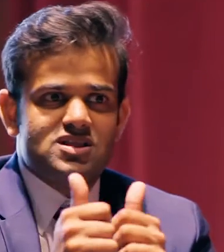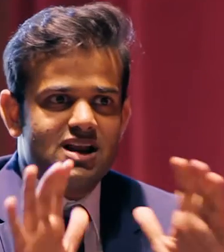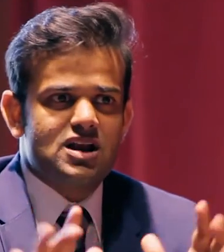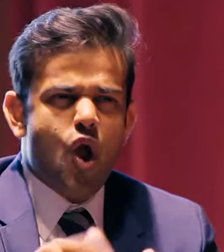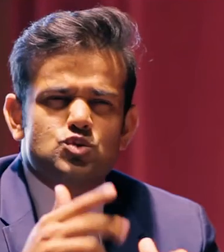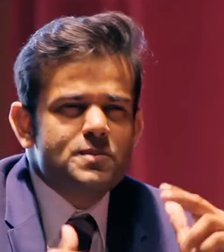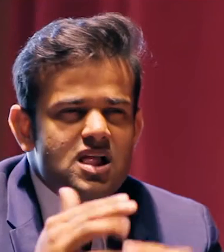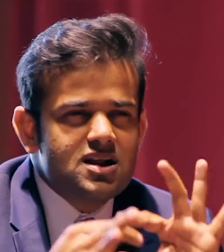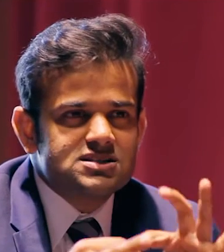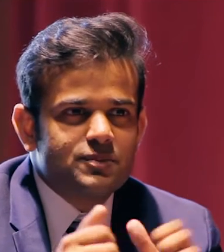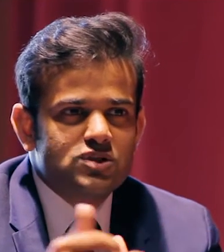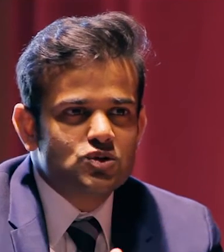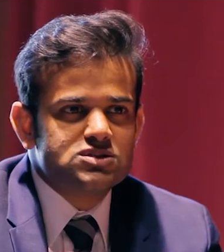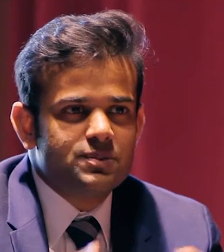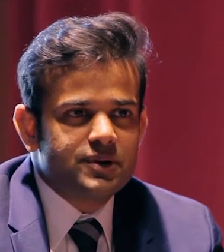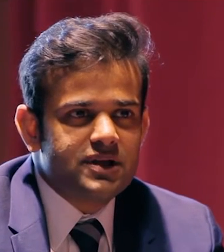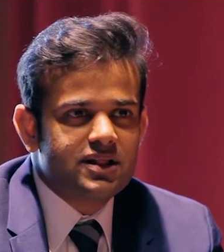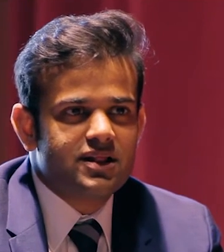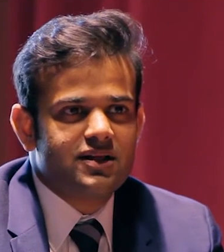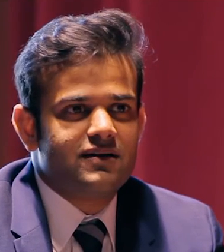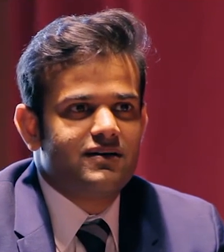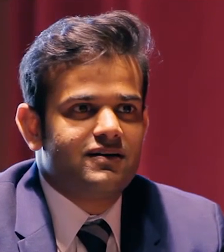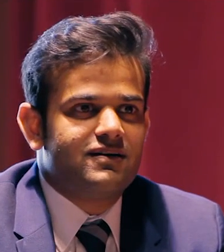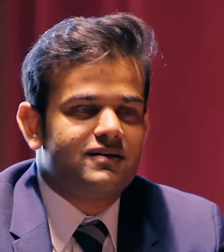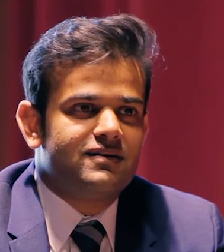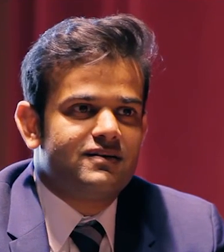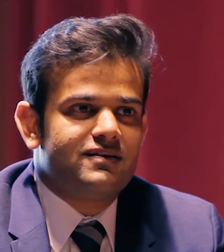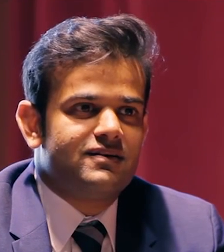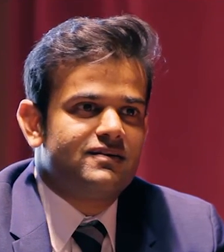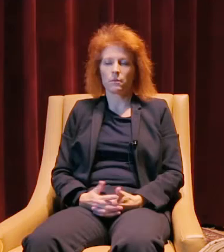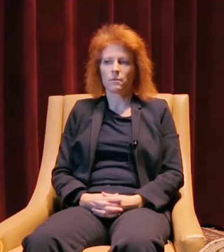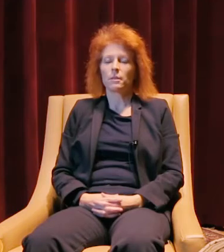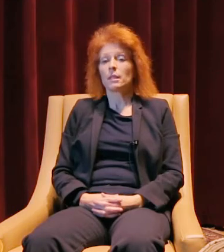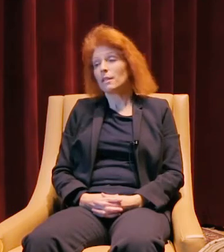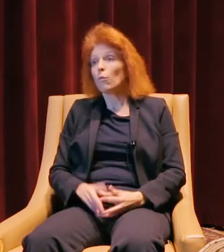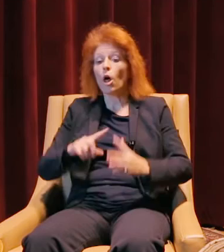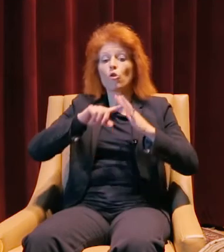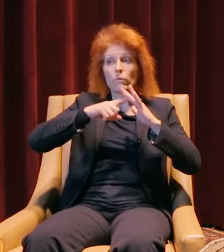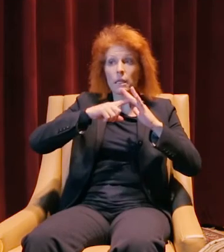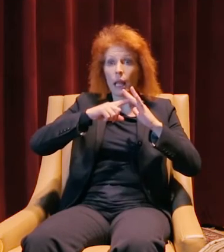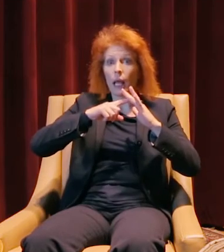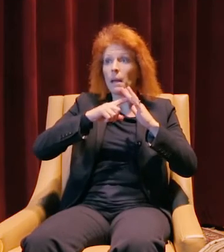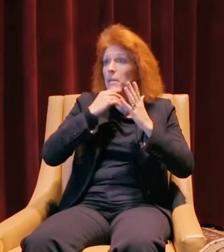[Vai] Wonderful. So how did you build the relationship with all these people? Well, originally I had, because I purchased the assets